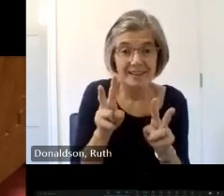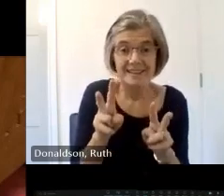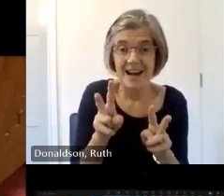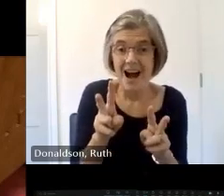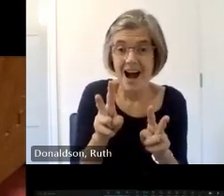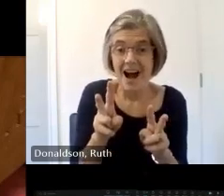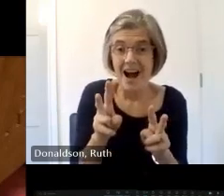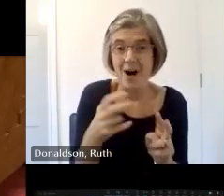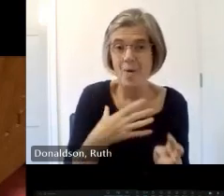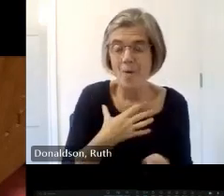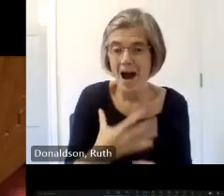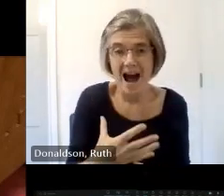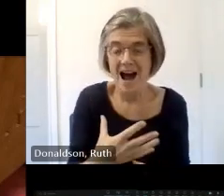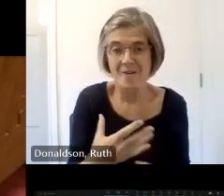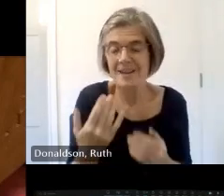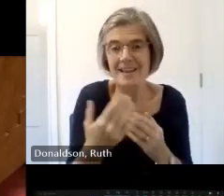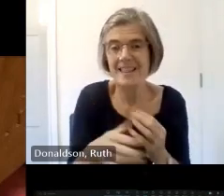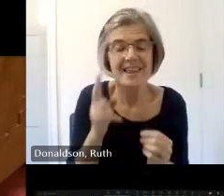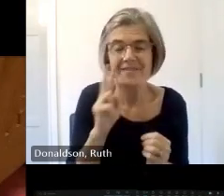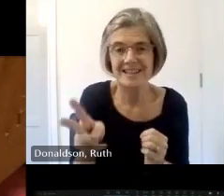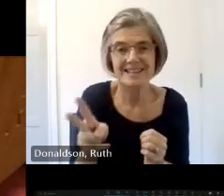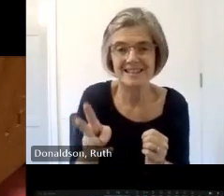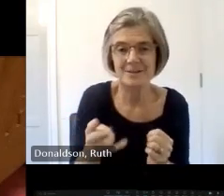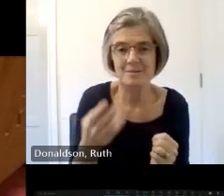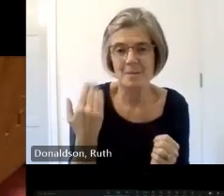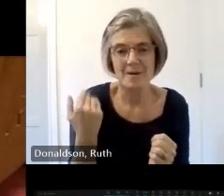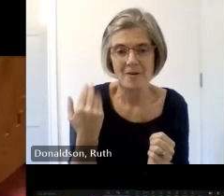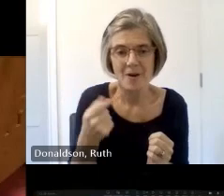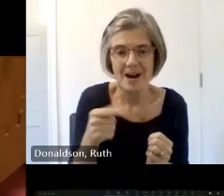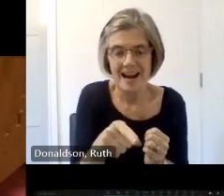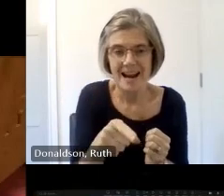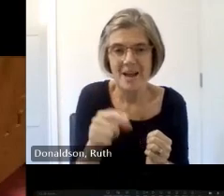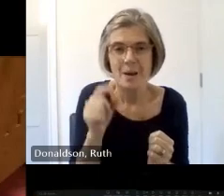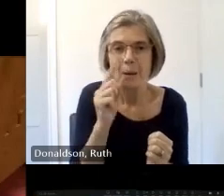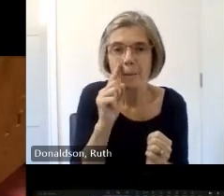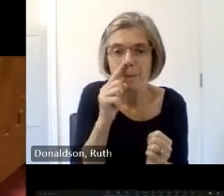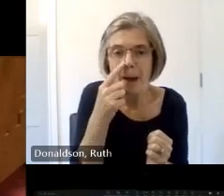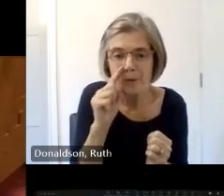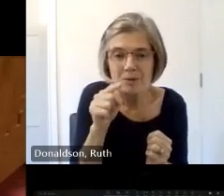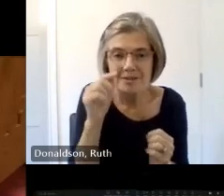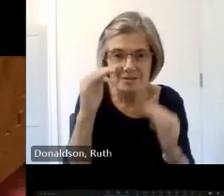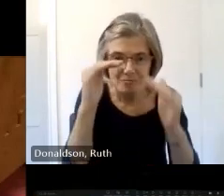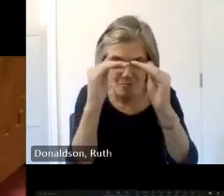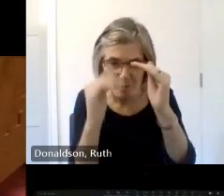obviously from the the meman the Robert Tom Thompson's um craft Workshop in in Yorkshire